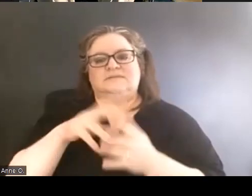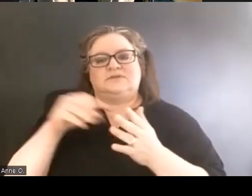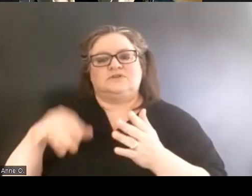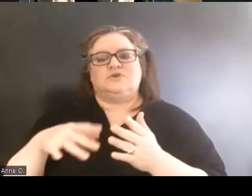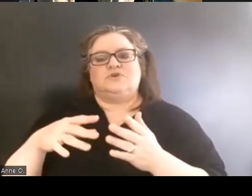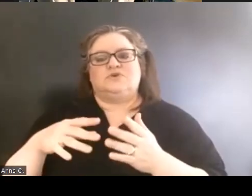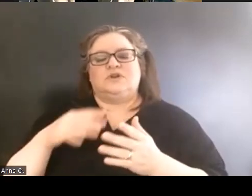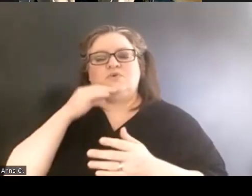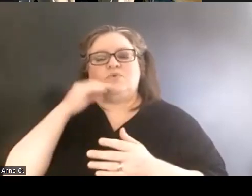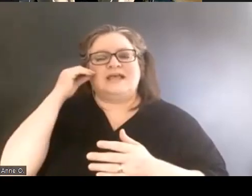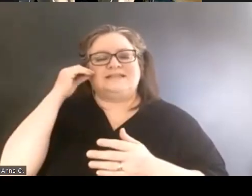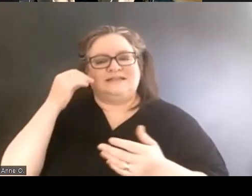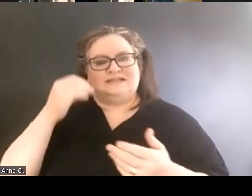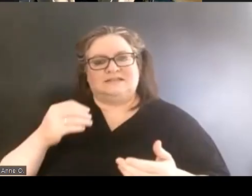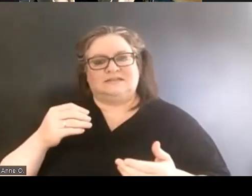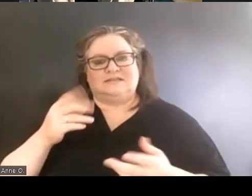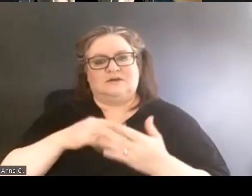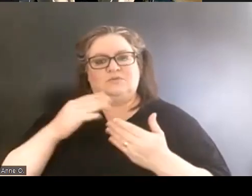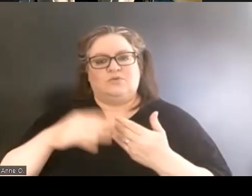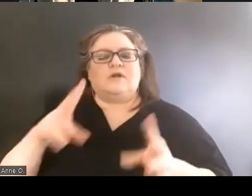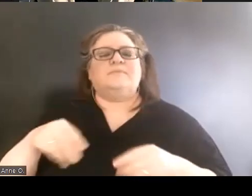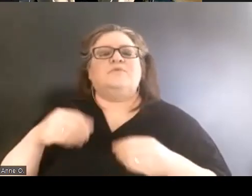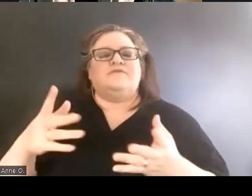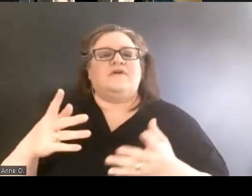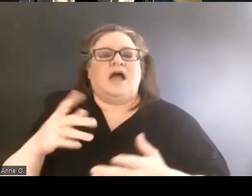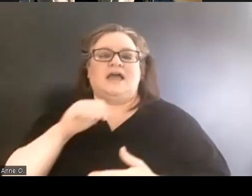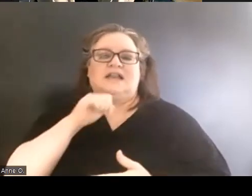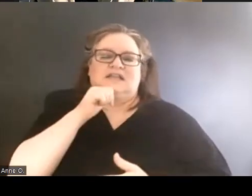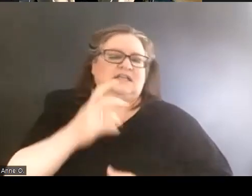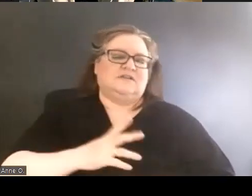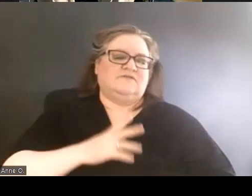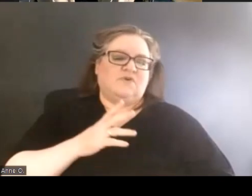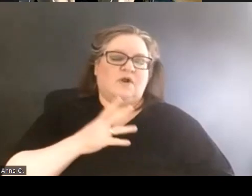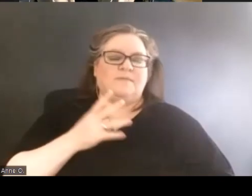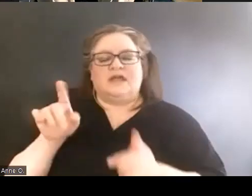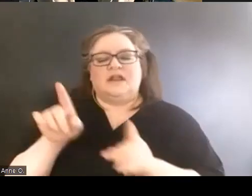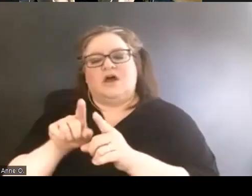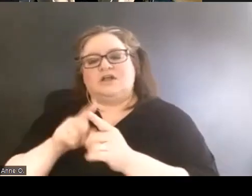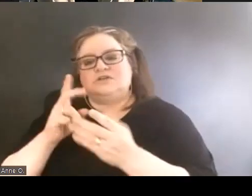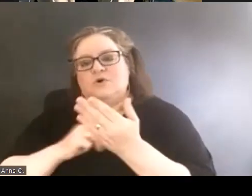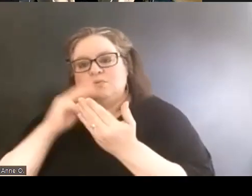which provided informal as well as programming for students